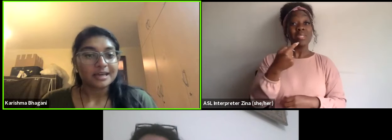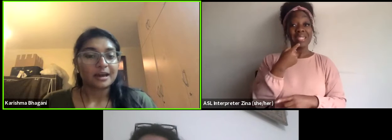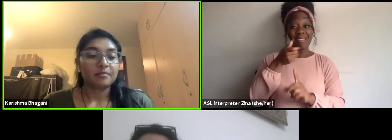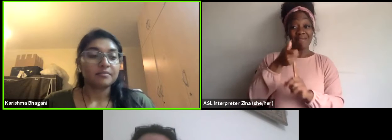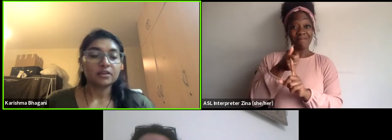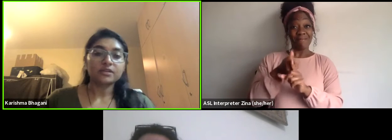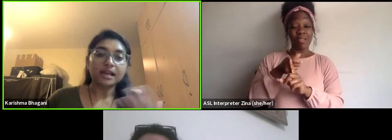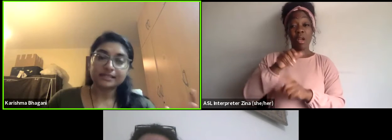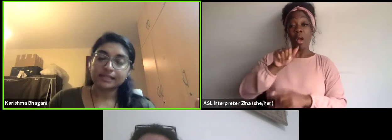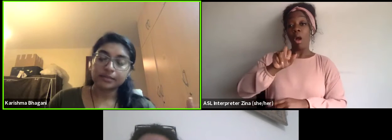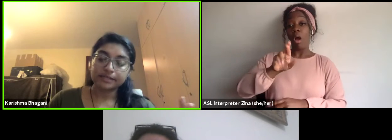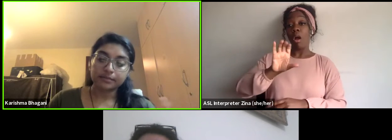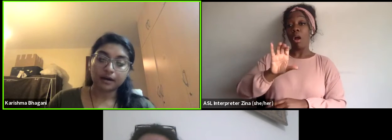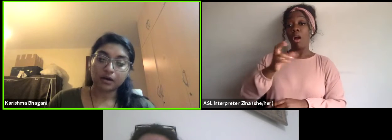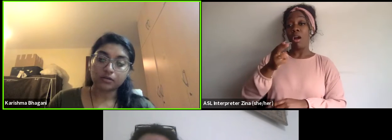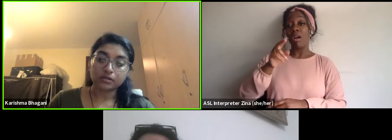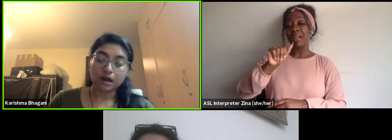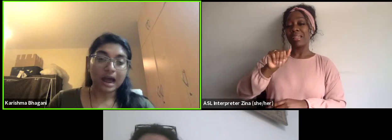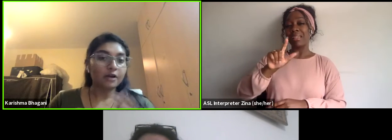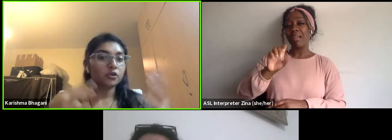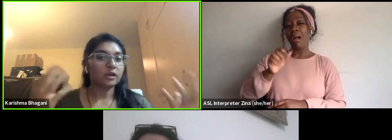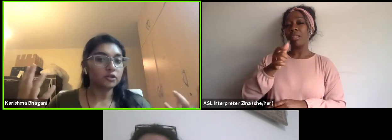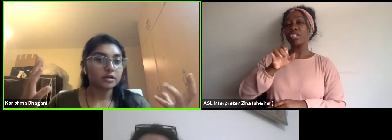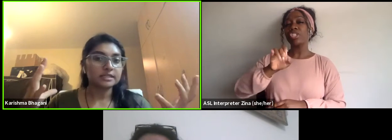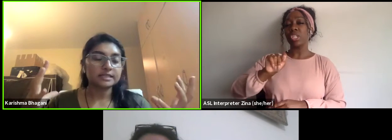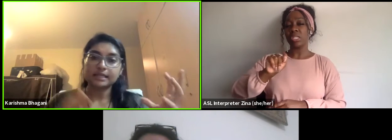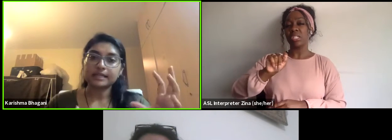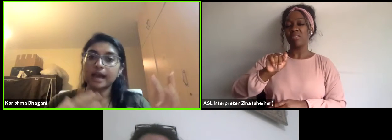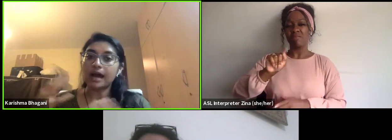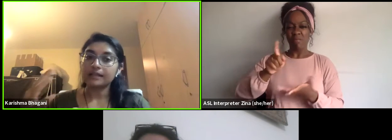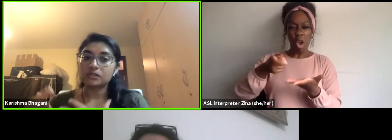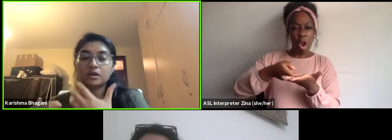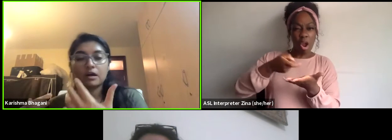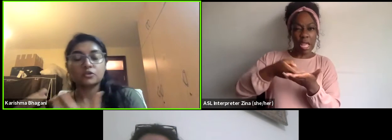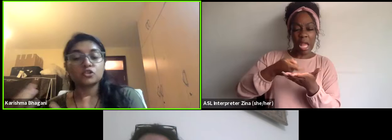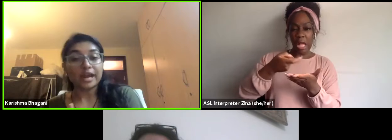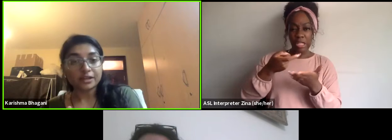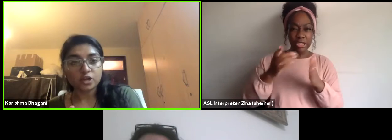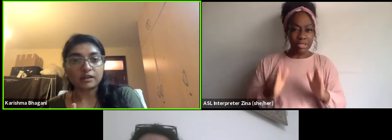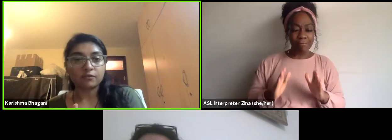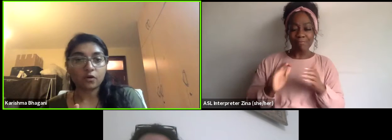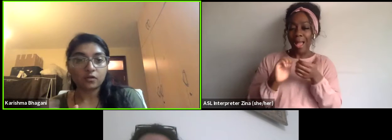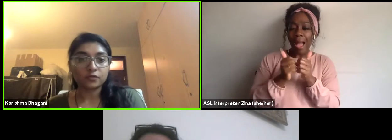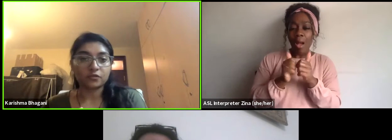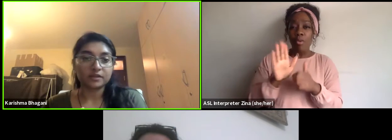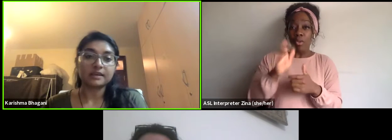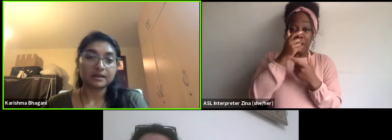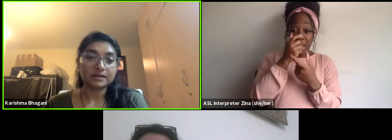can you tell us a little bit about how your interest in the arts changed and evolved over the years